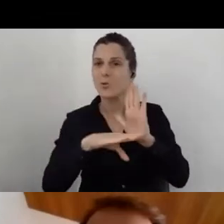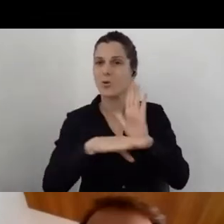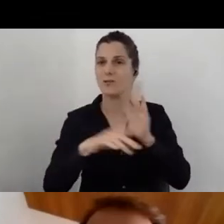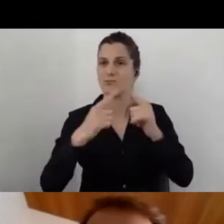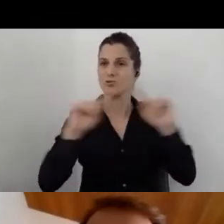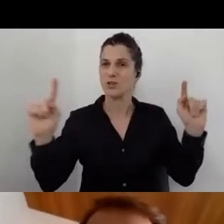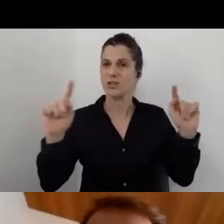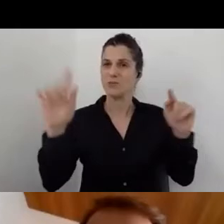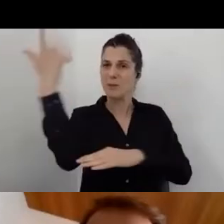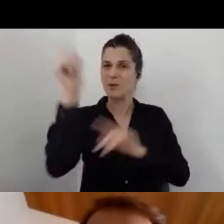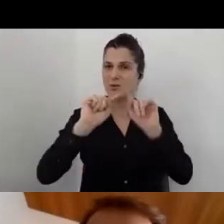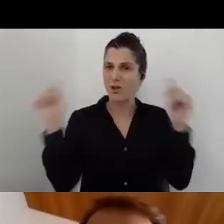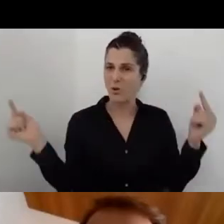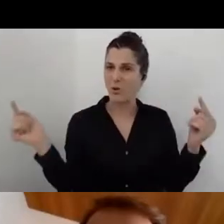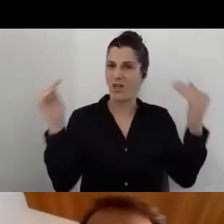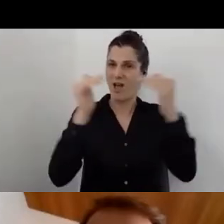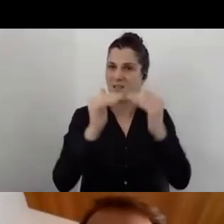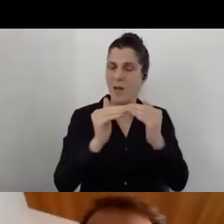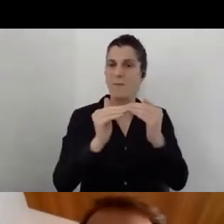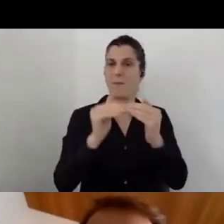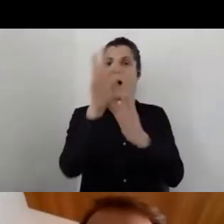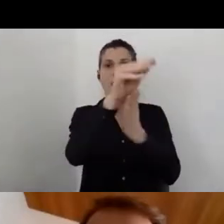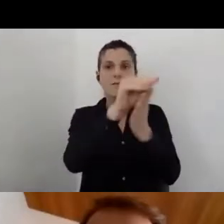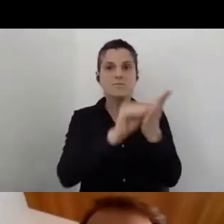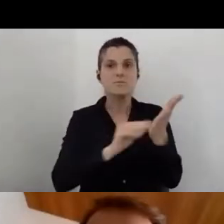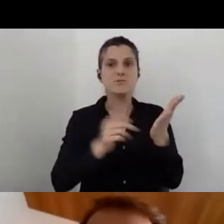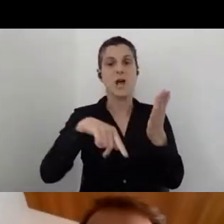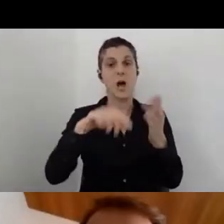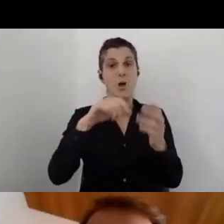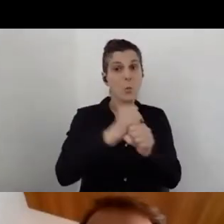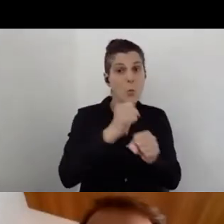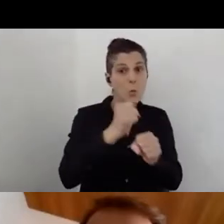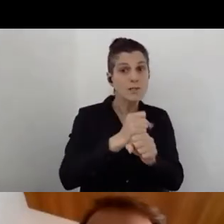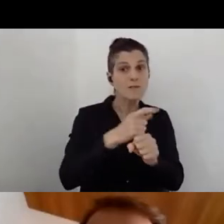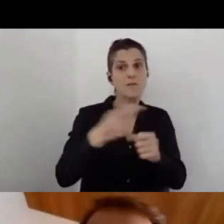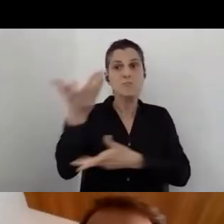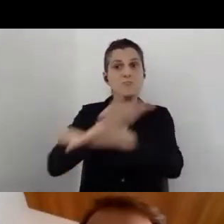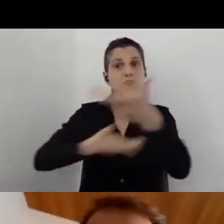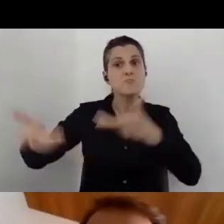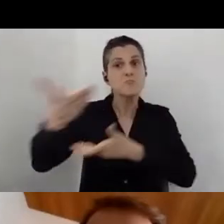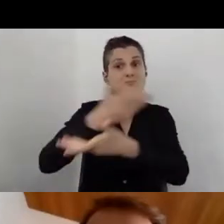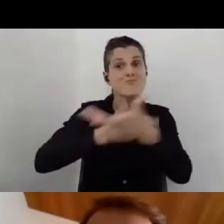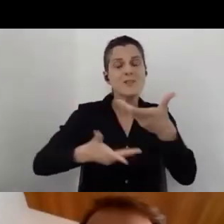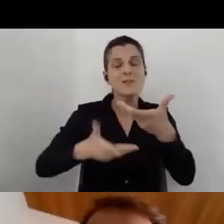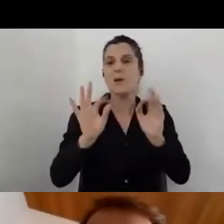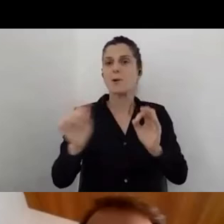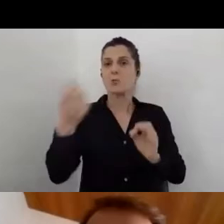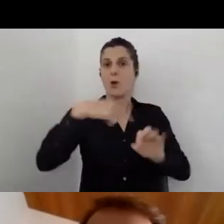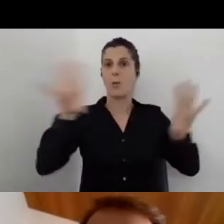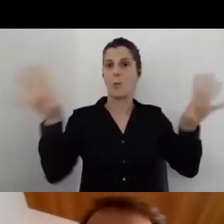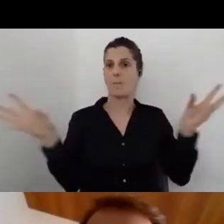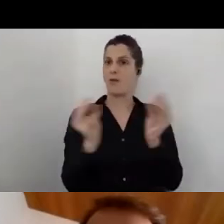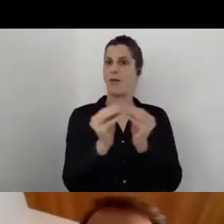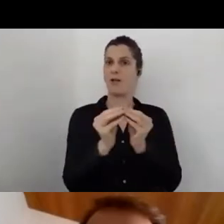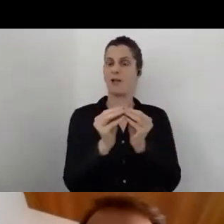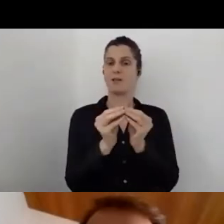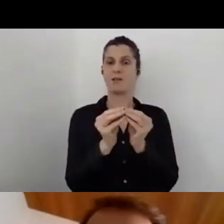The data that we make and share, it's really all of us here together I